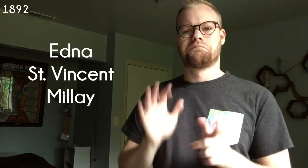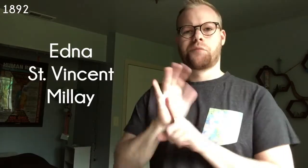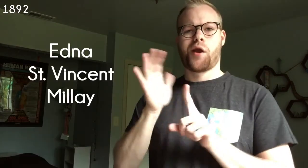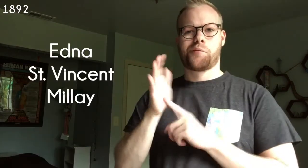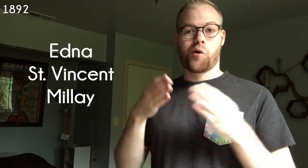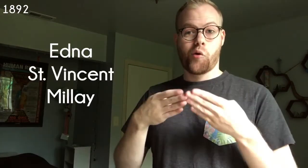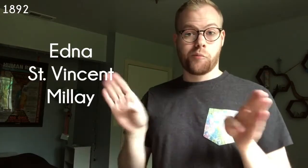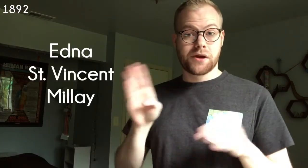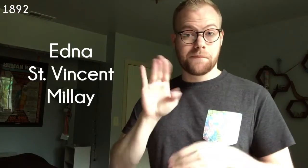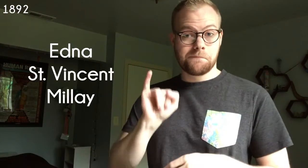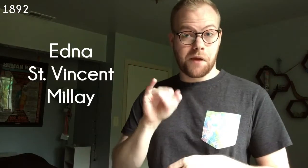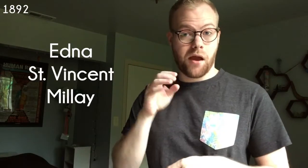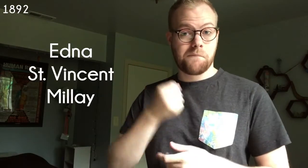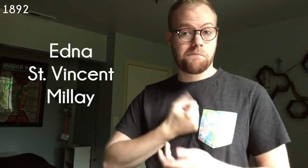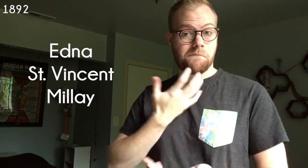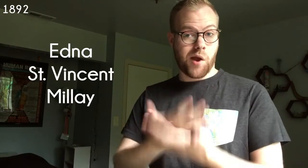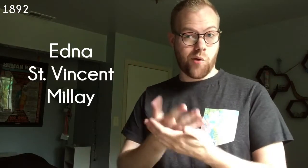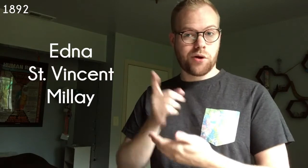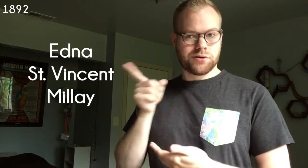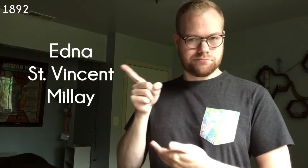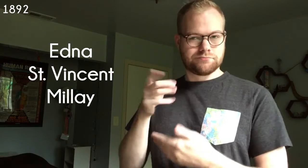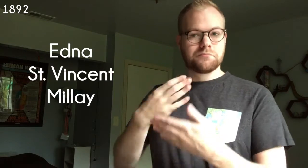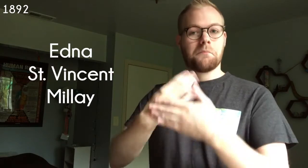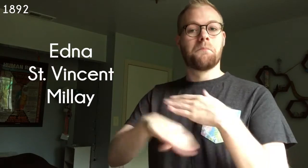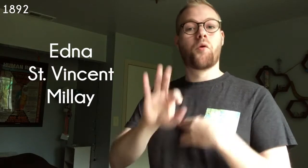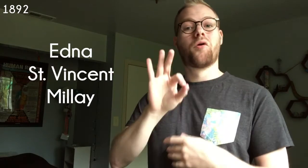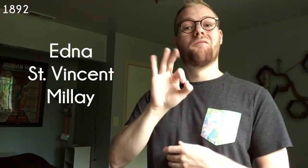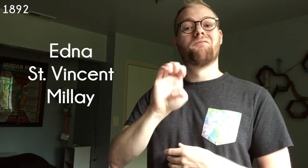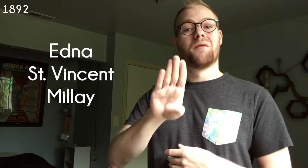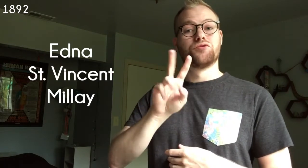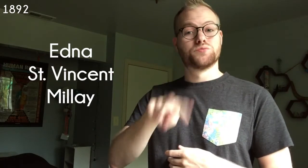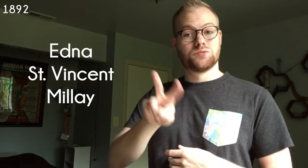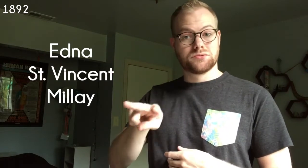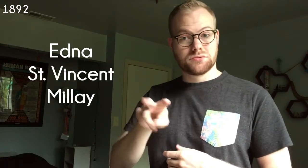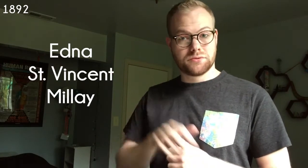1892 Popular openly bisexual poet Edna St. Vincent Millay is born on February 22.